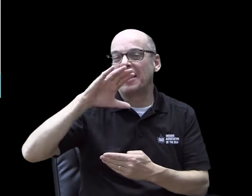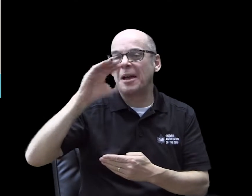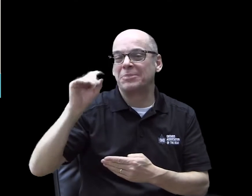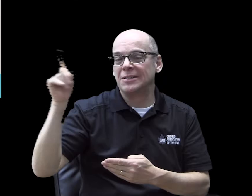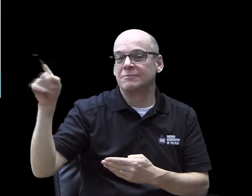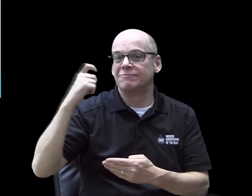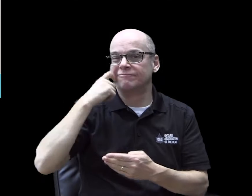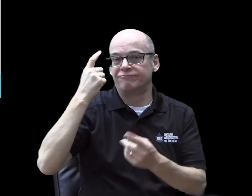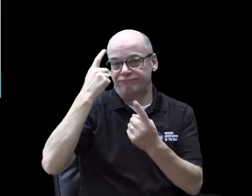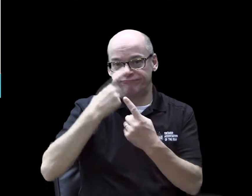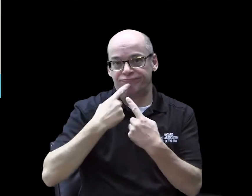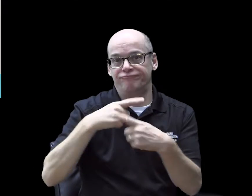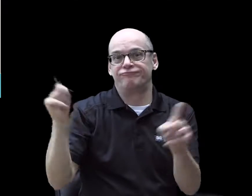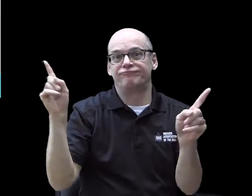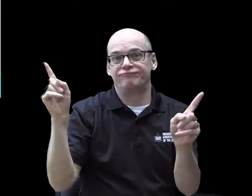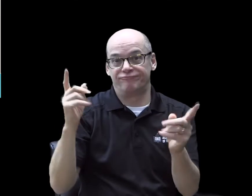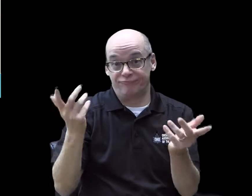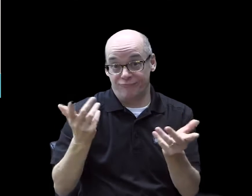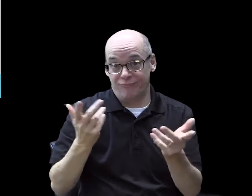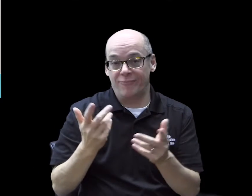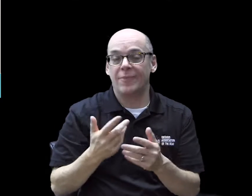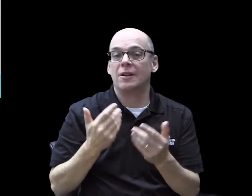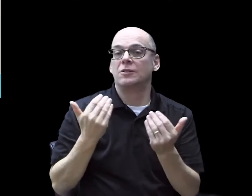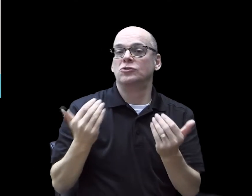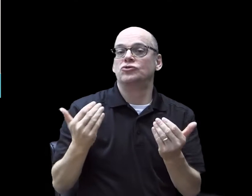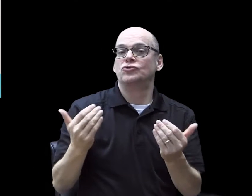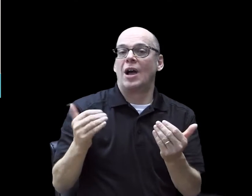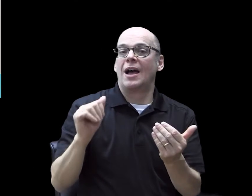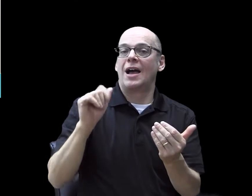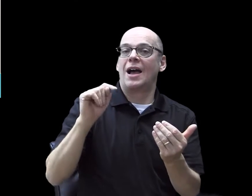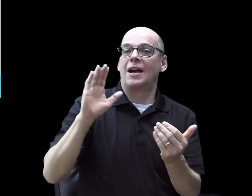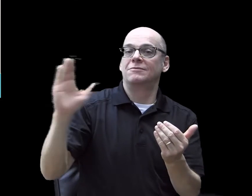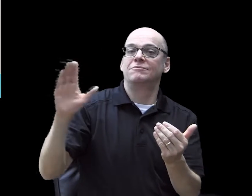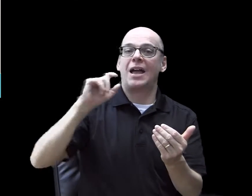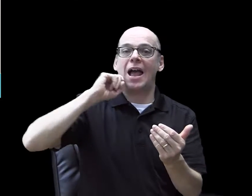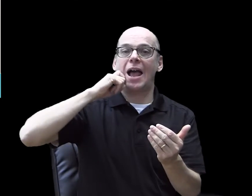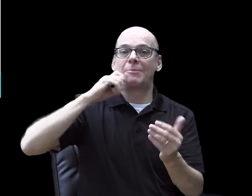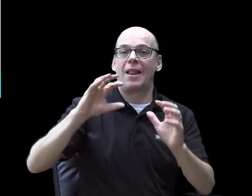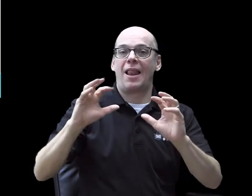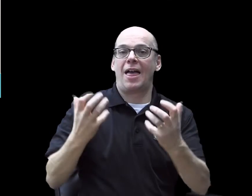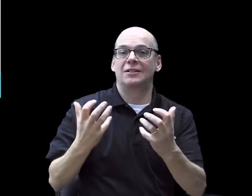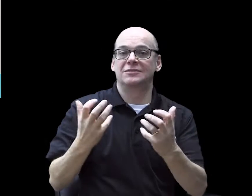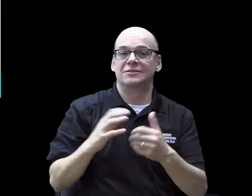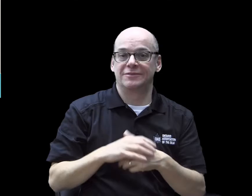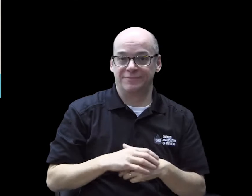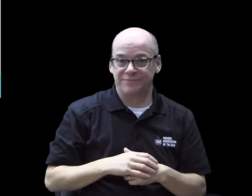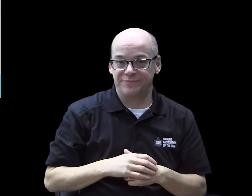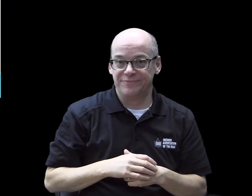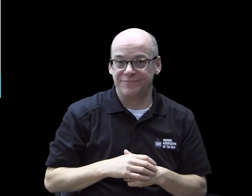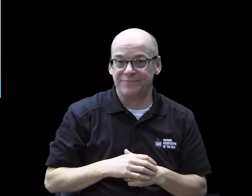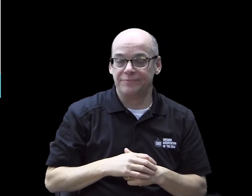Well they just announced this: a program called "Today at Apple" sessions.